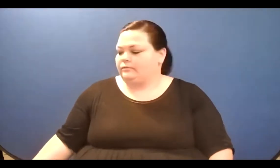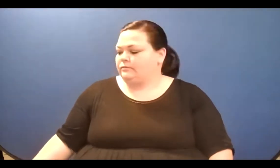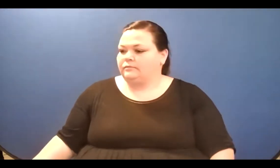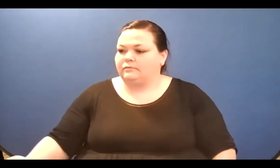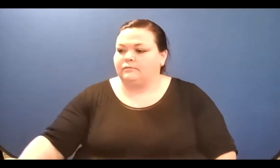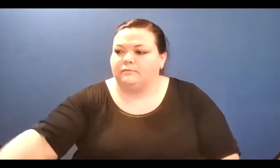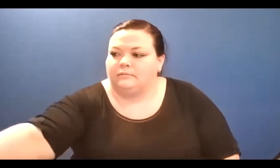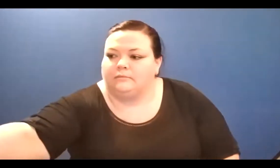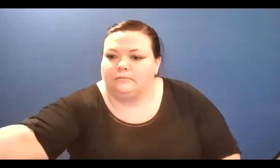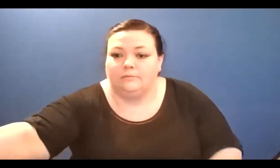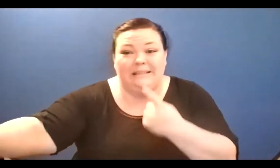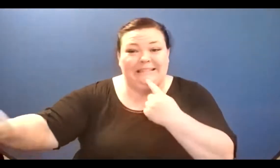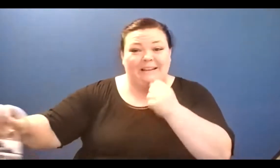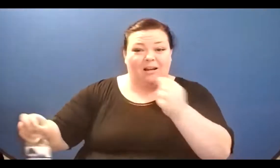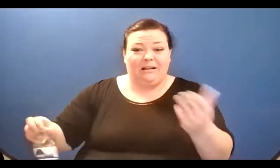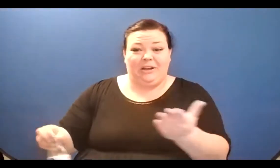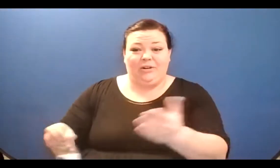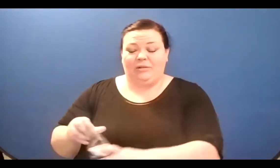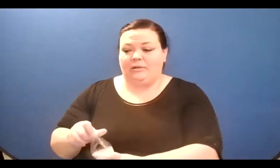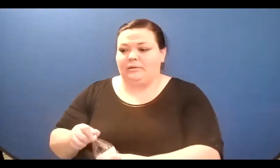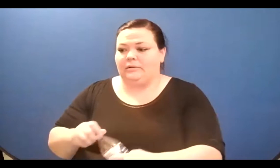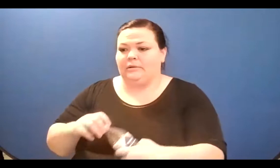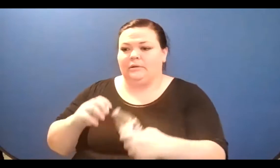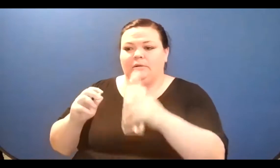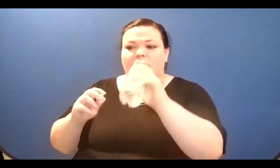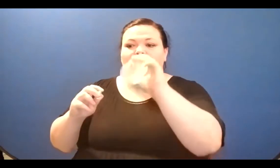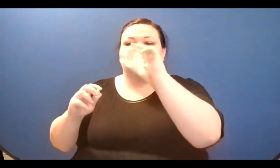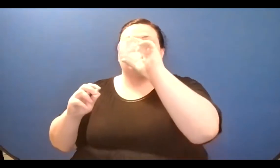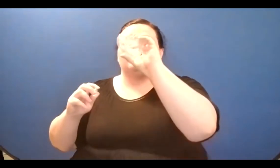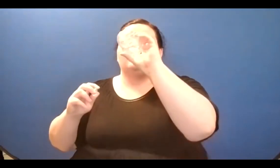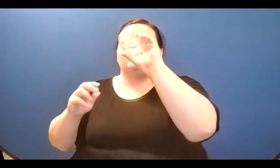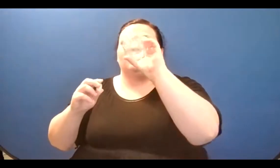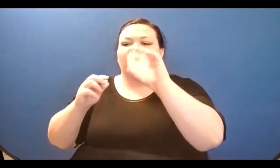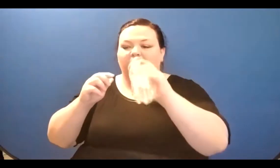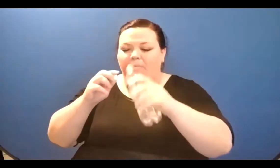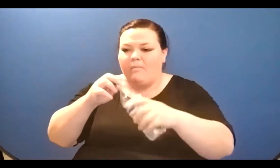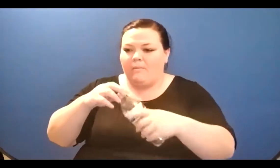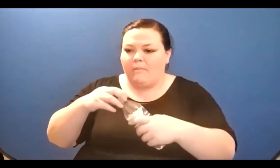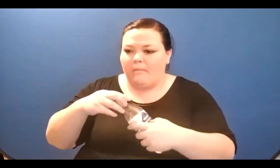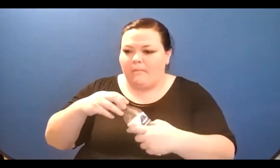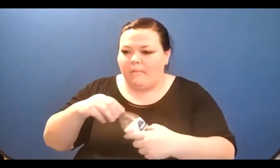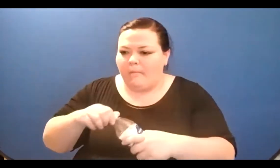so first of all there's information about, um, Aditi in the chat, um, where you can find